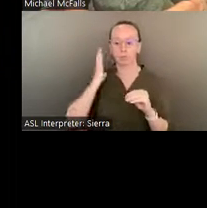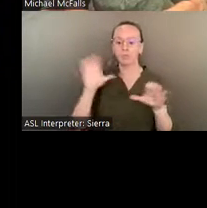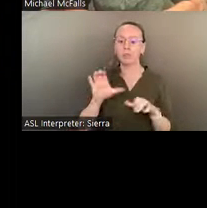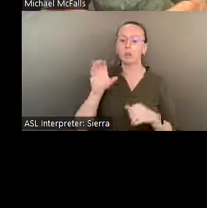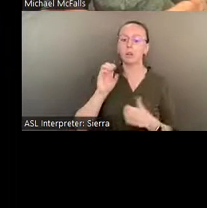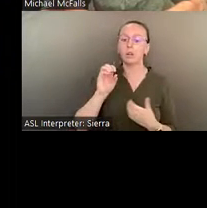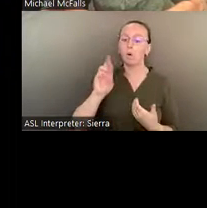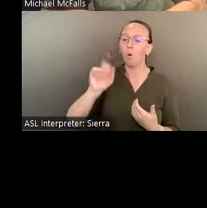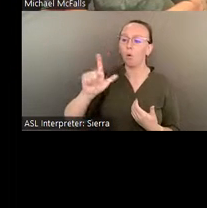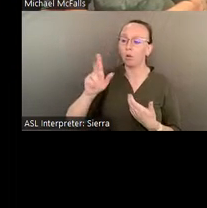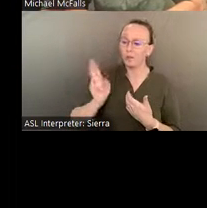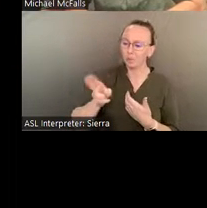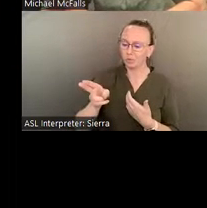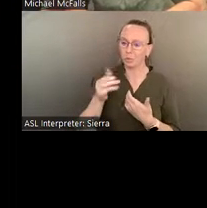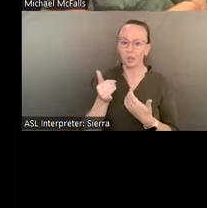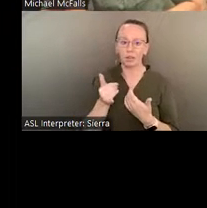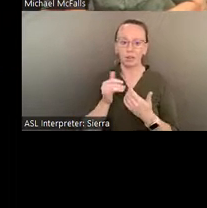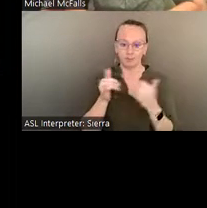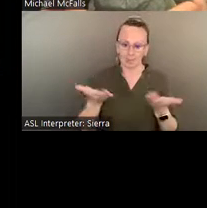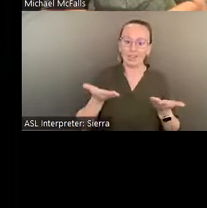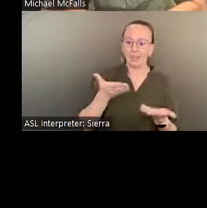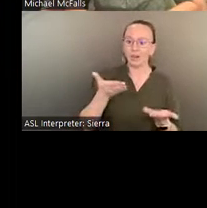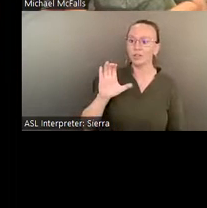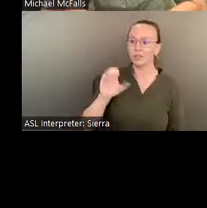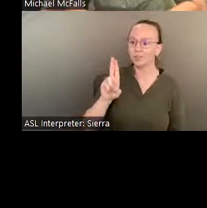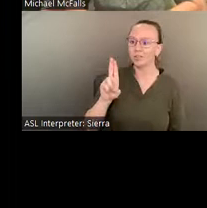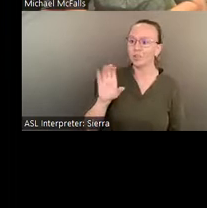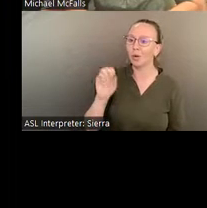stories that people have about Eddie Martin in the town.